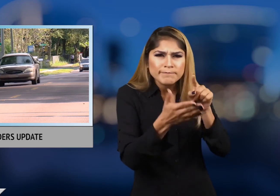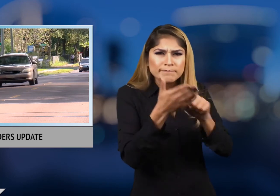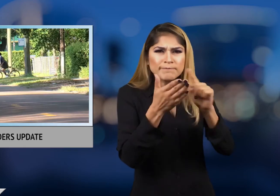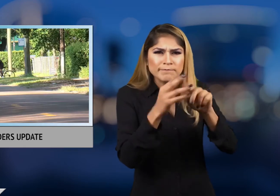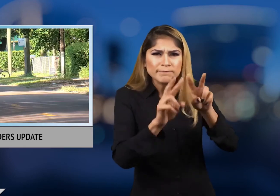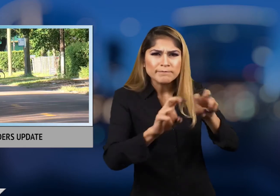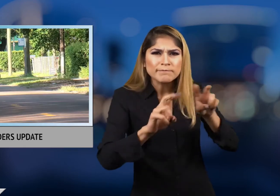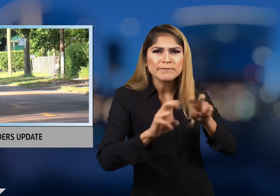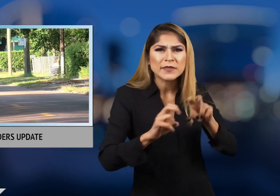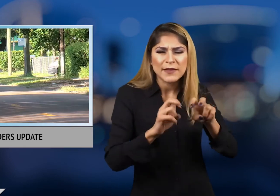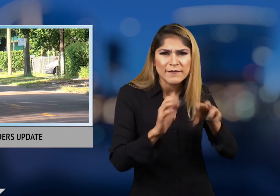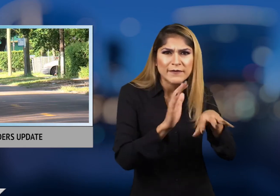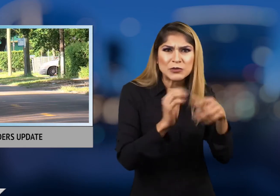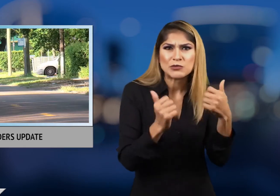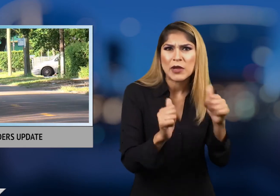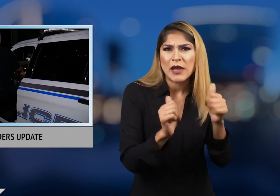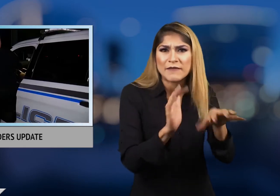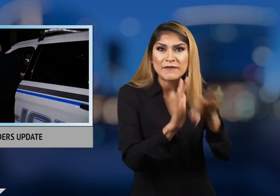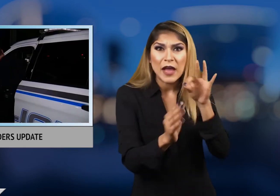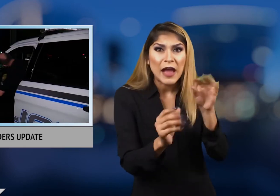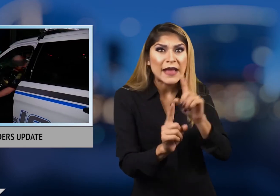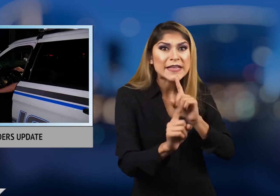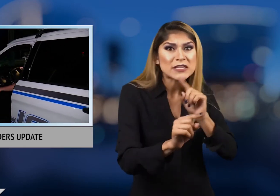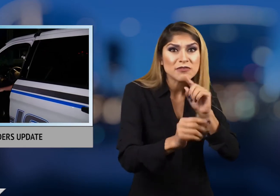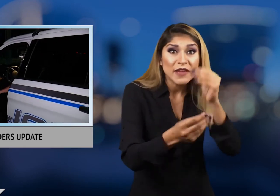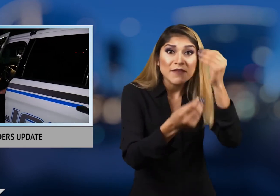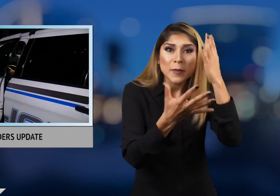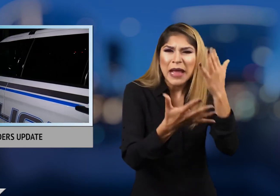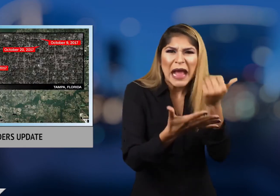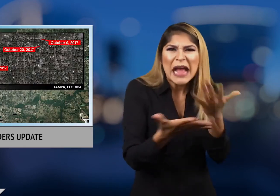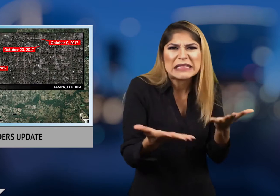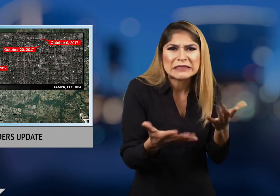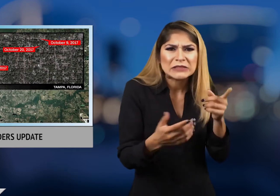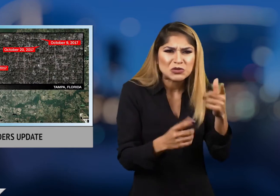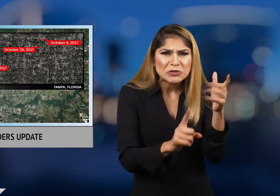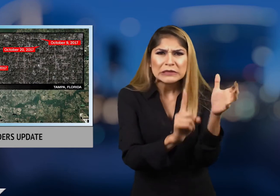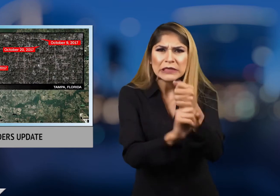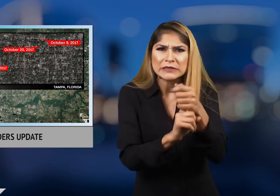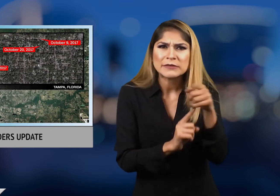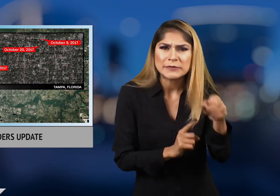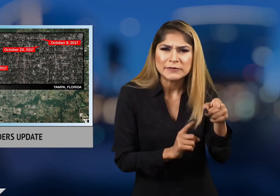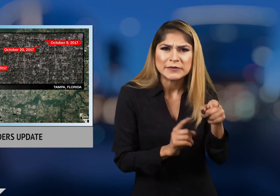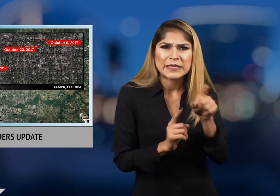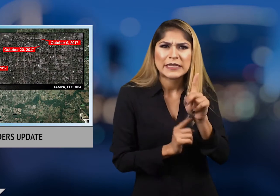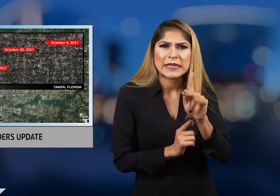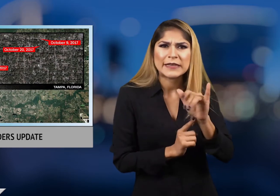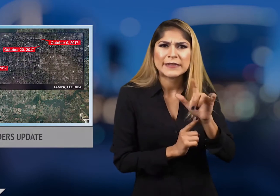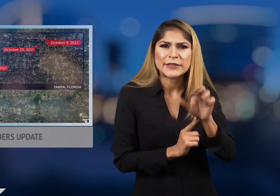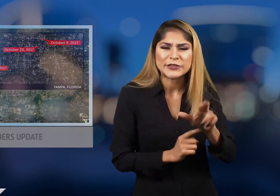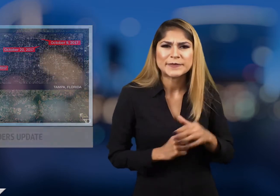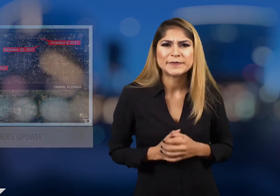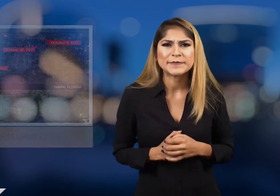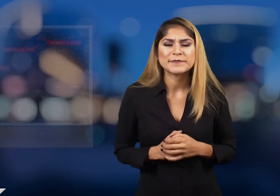site will lead to an arrest.